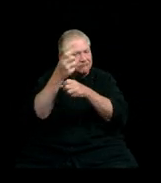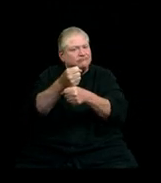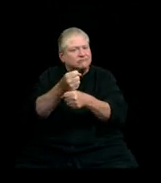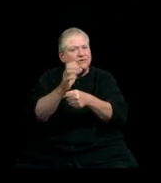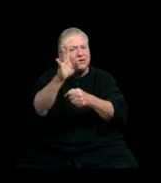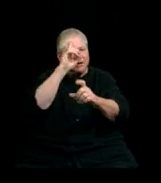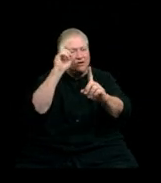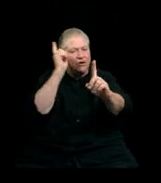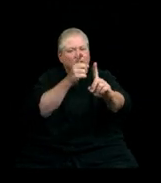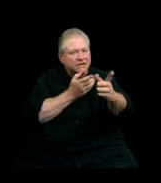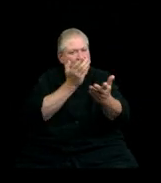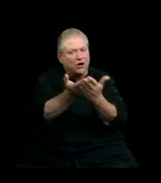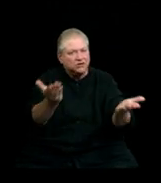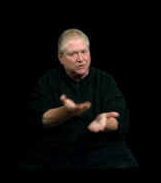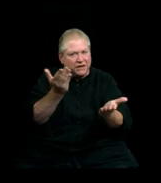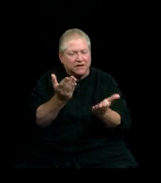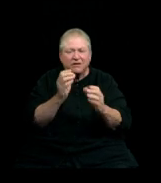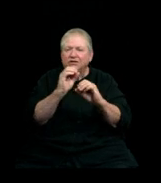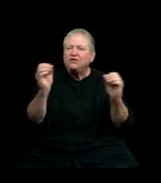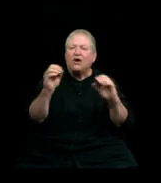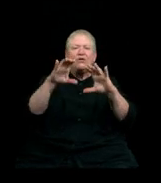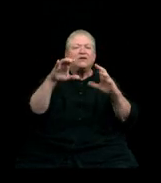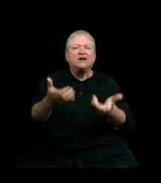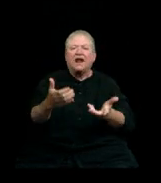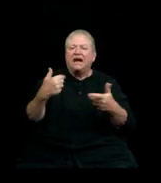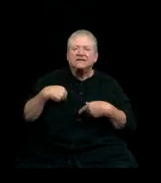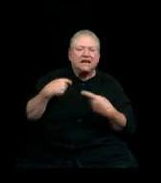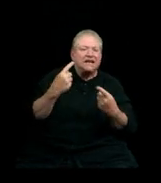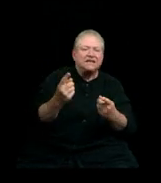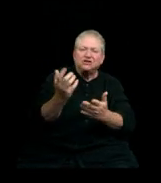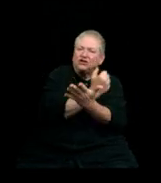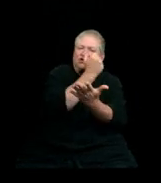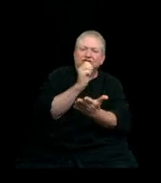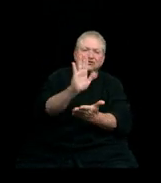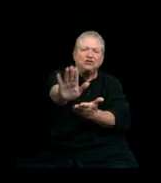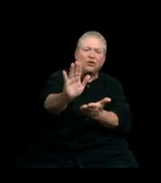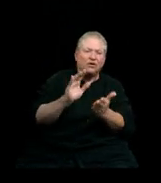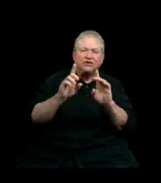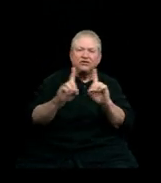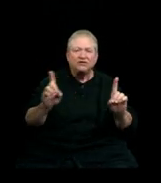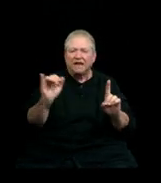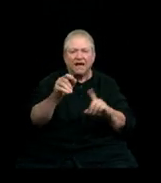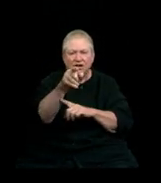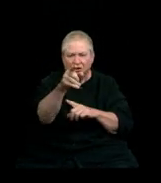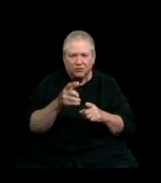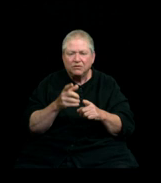No class at Western has earned their degrees more than you have. Be proud today of what you have accomplished, and what you can accomplish